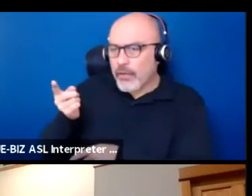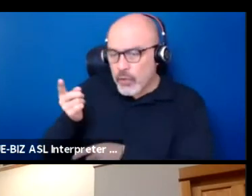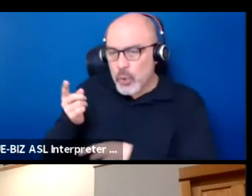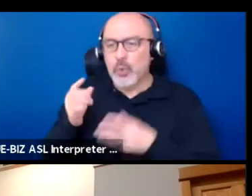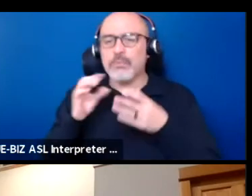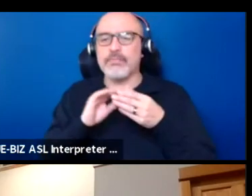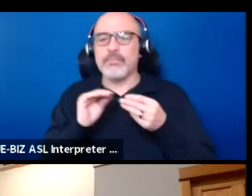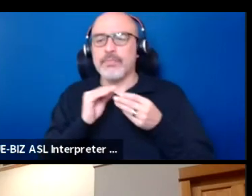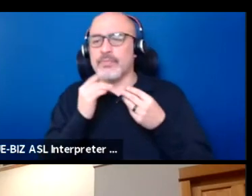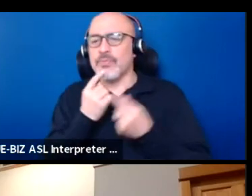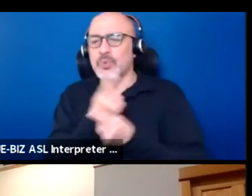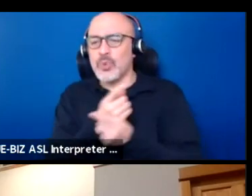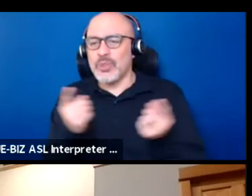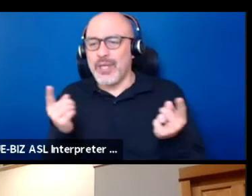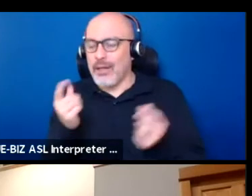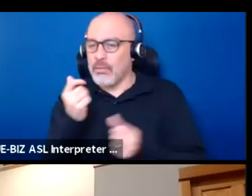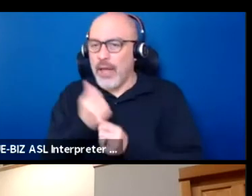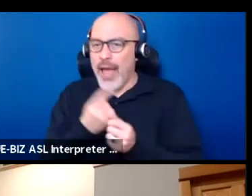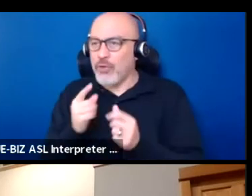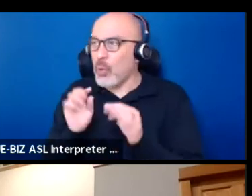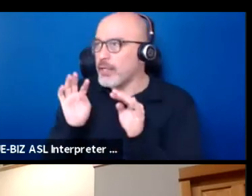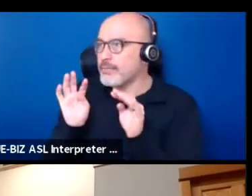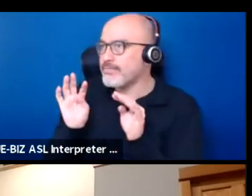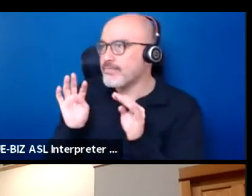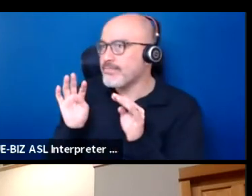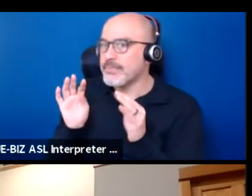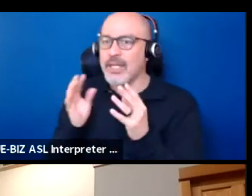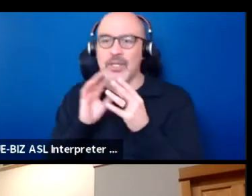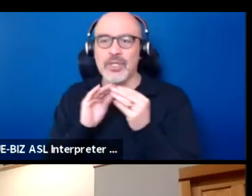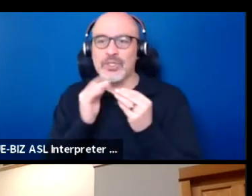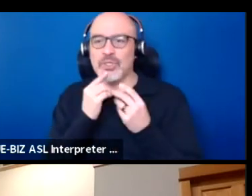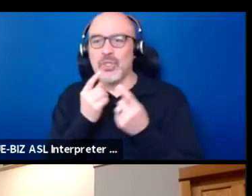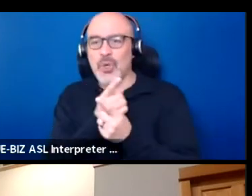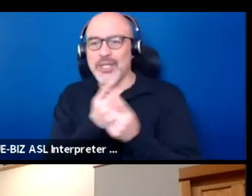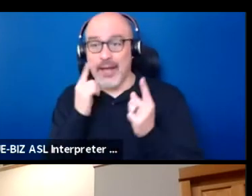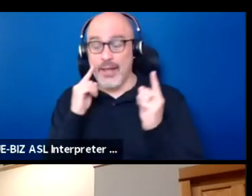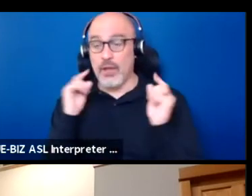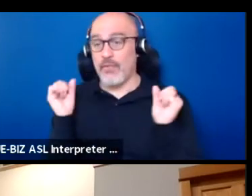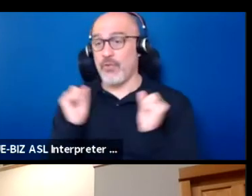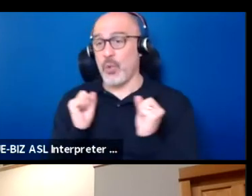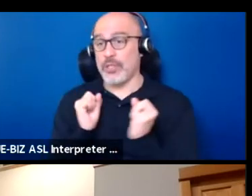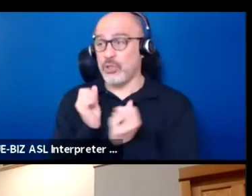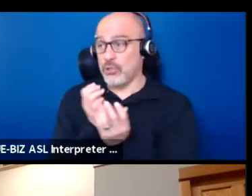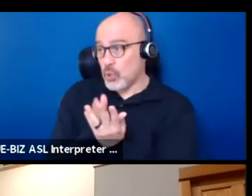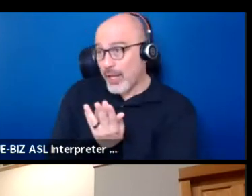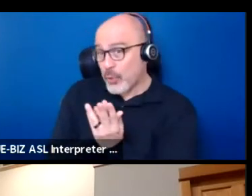because everyone wanted a storyteller for the winter to get them through the long winter.